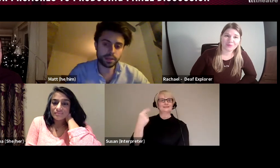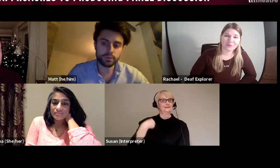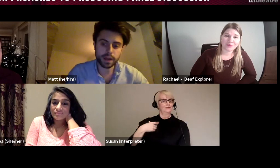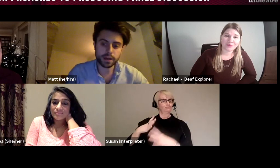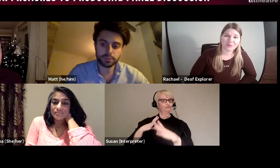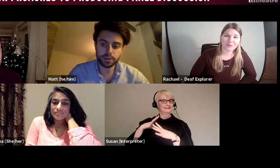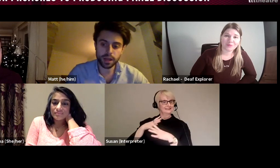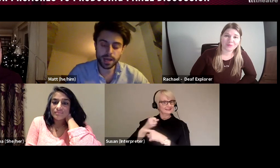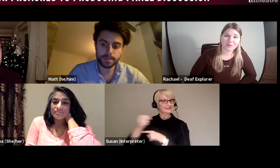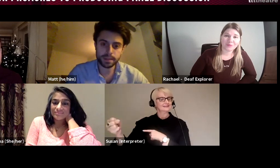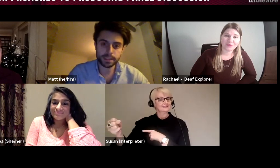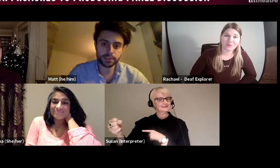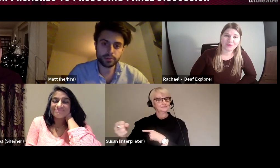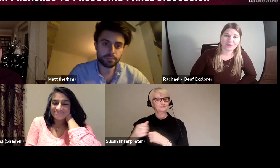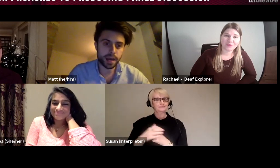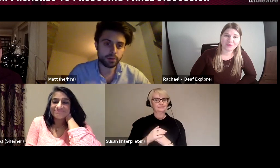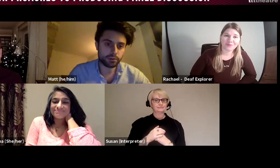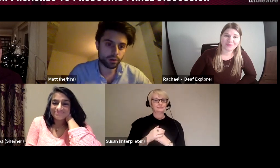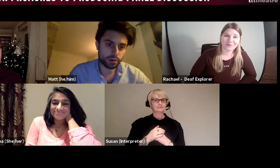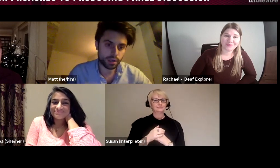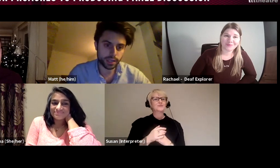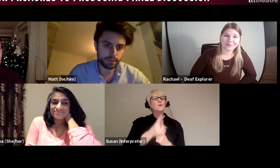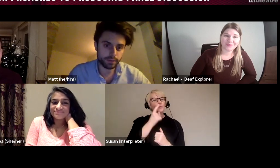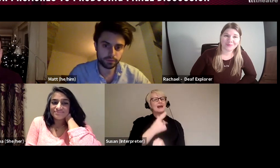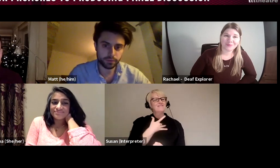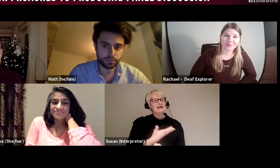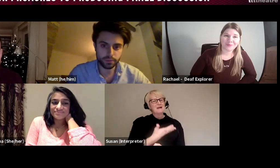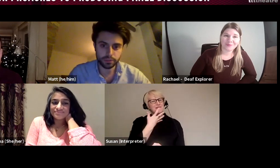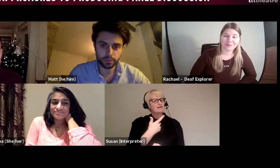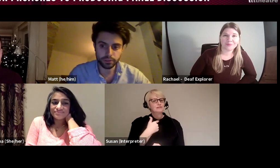embarrassment in this industry about not earning a living from the job you're doing,